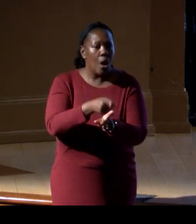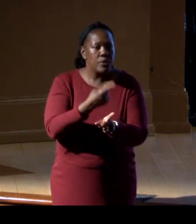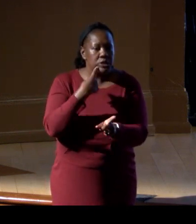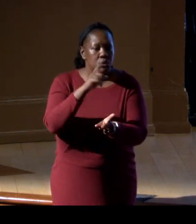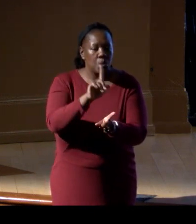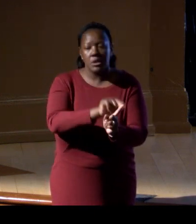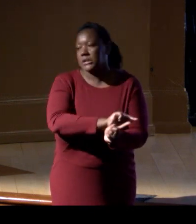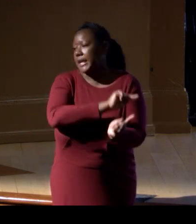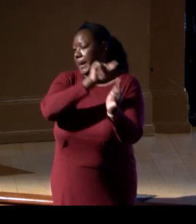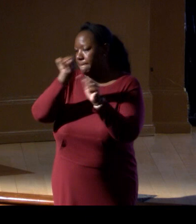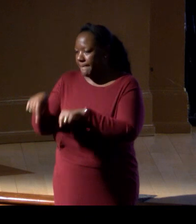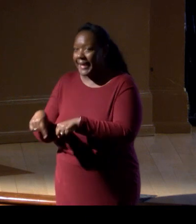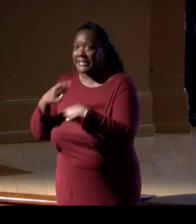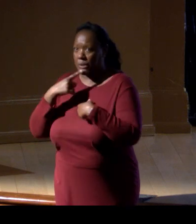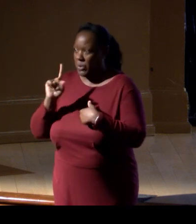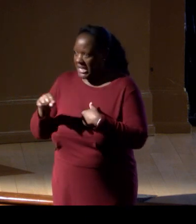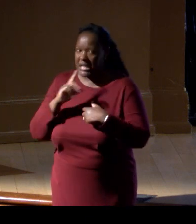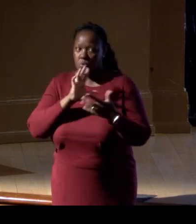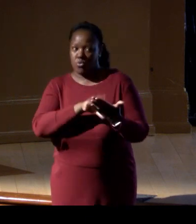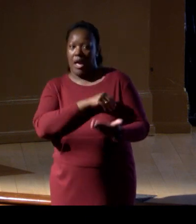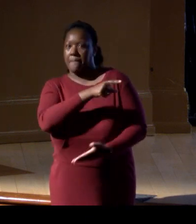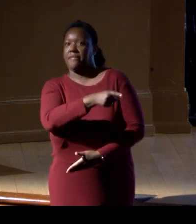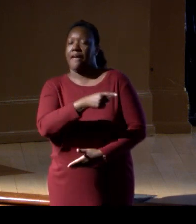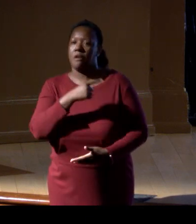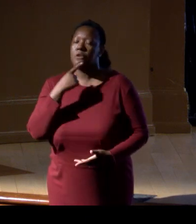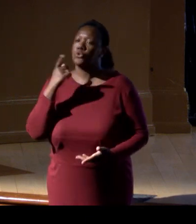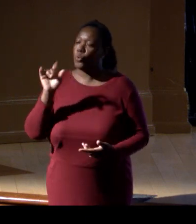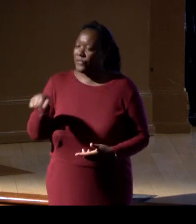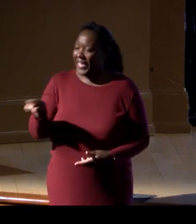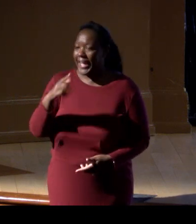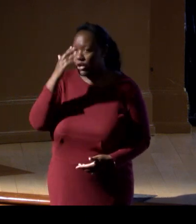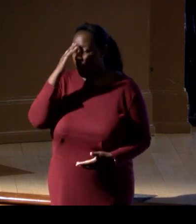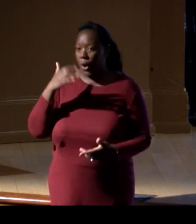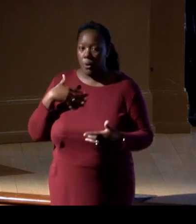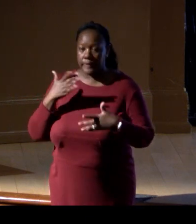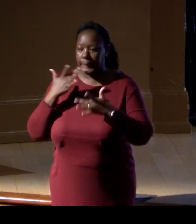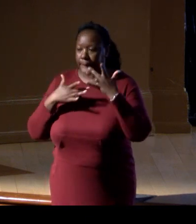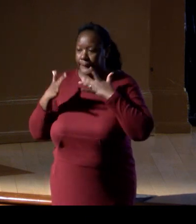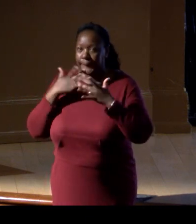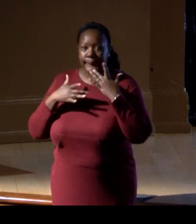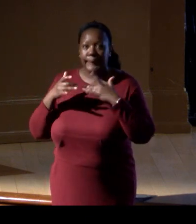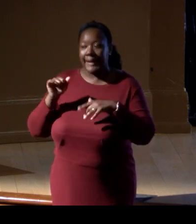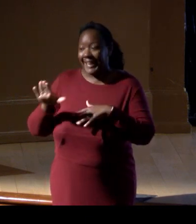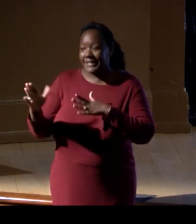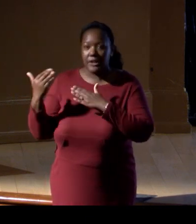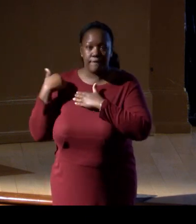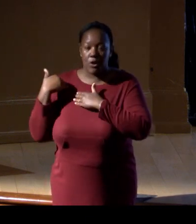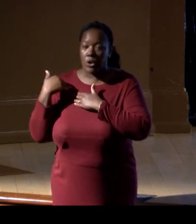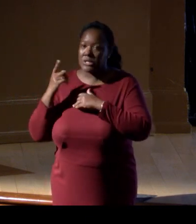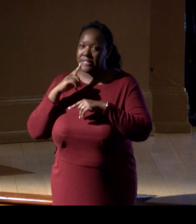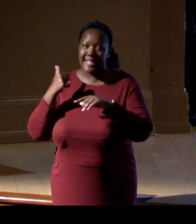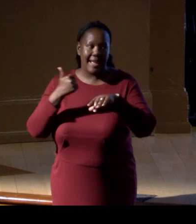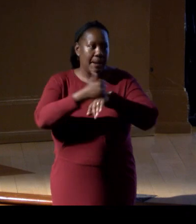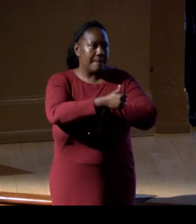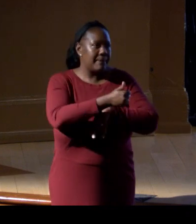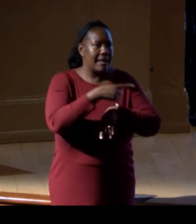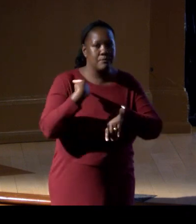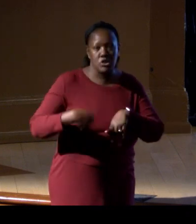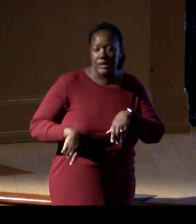So they asked, they know that they have nothing left, and they know that it is their fault. They cannot blame the Chinese. They cannot blame global warming.